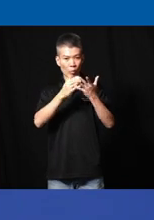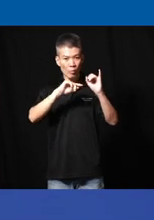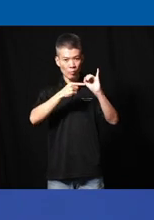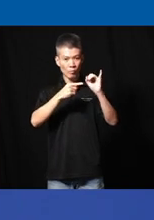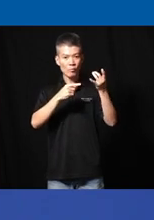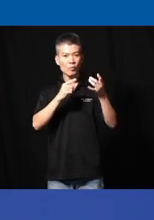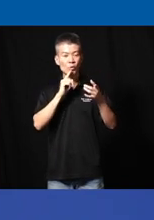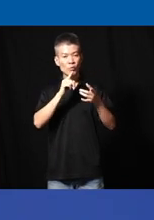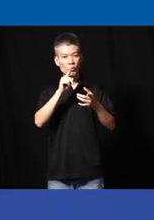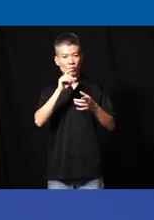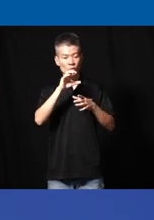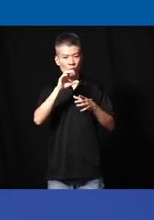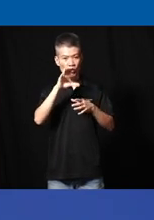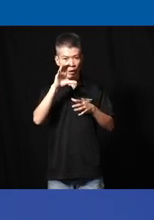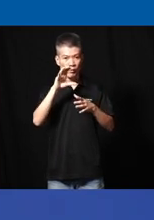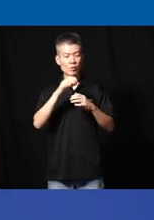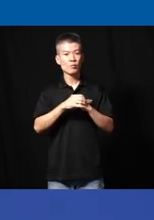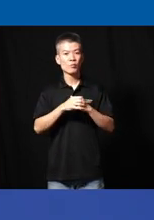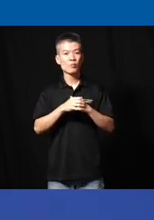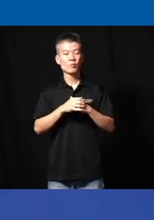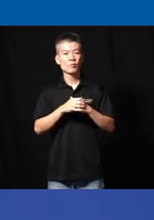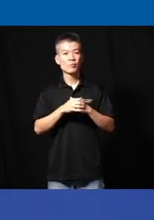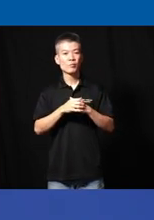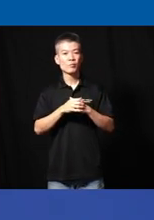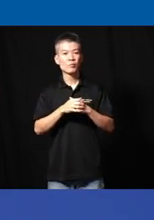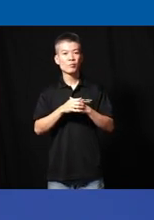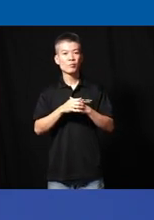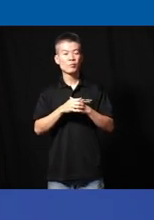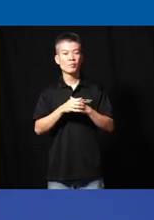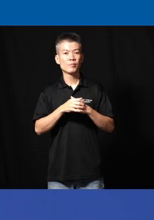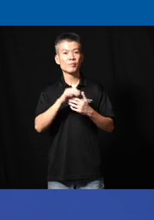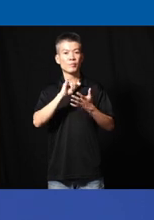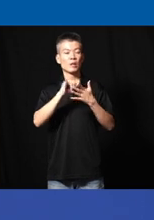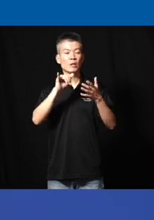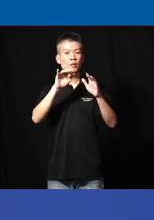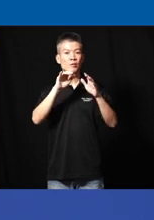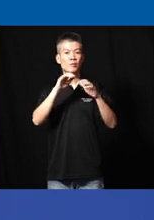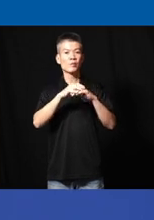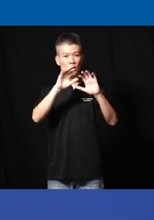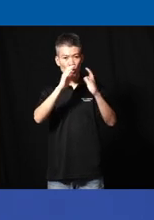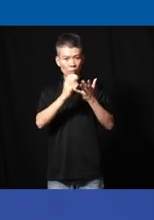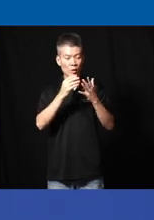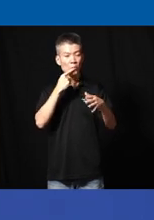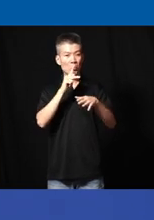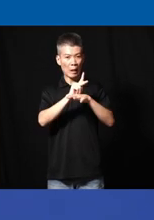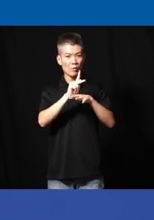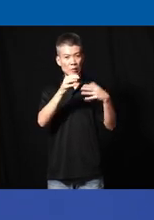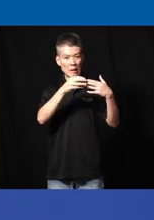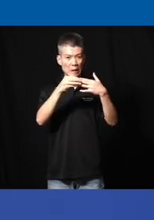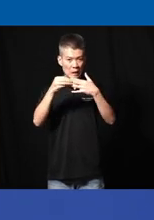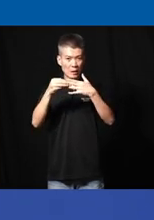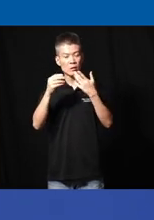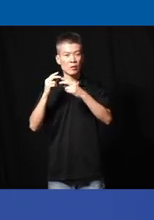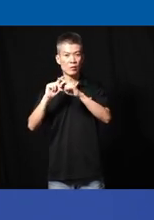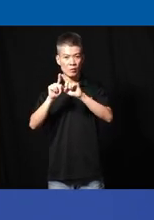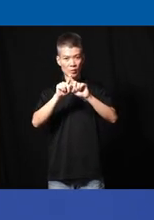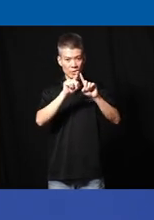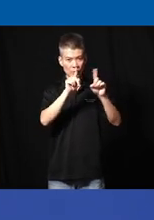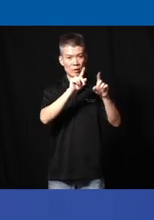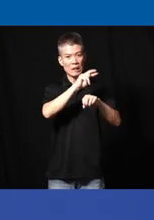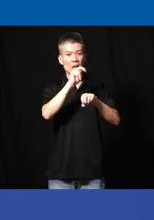available 500 which um is a a a a global pledge of leading uh multinationals to uh create minimum